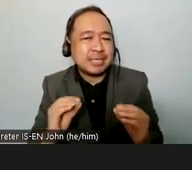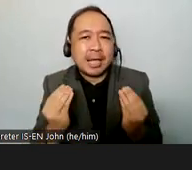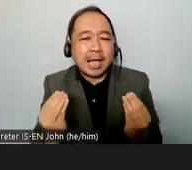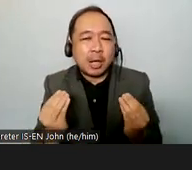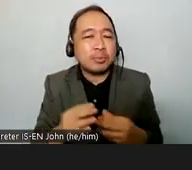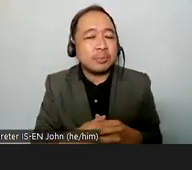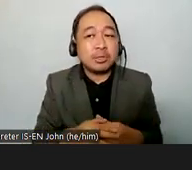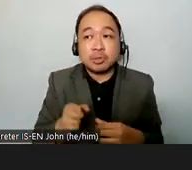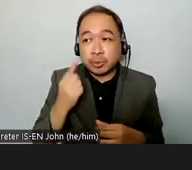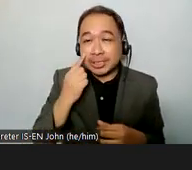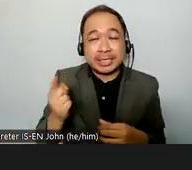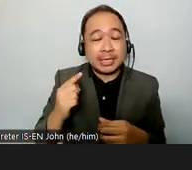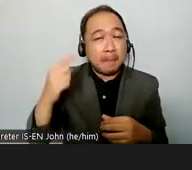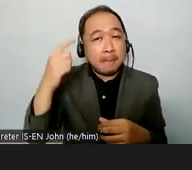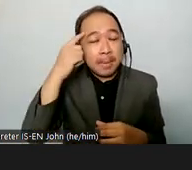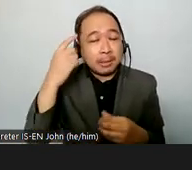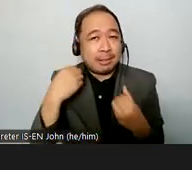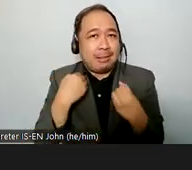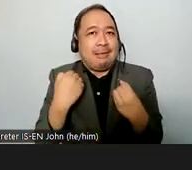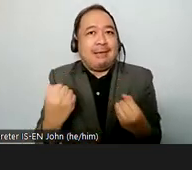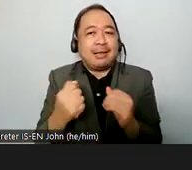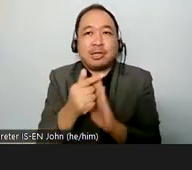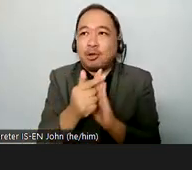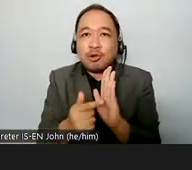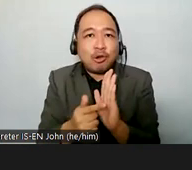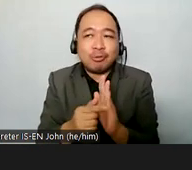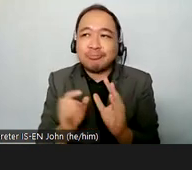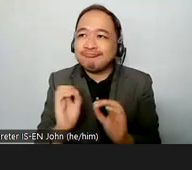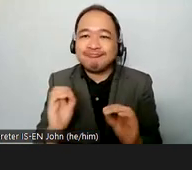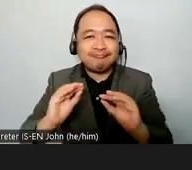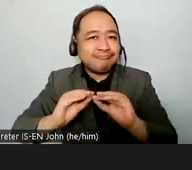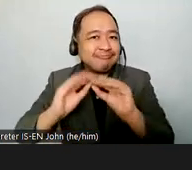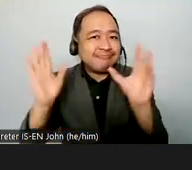health laws they have not been touched anywhere in the world in fact they are growing in number